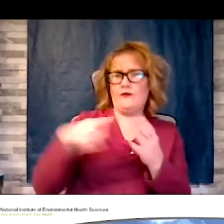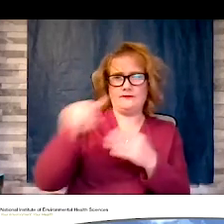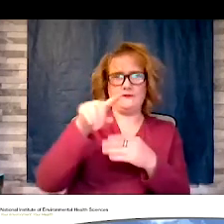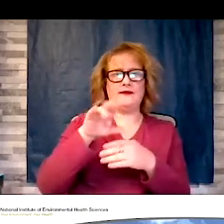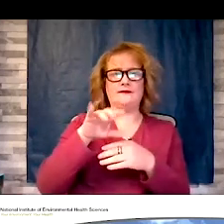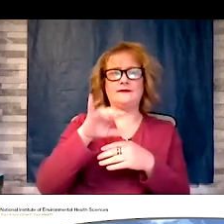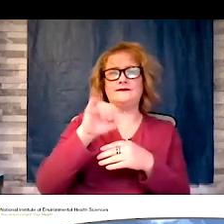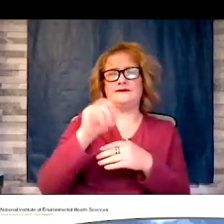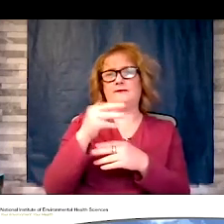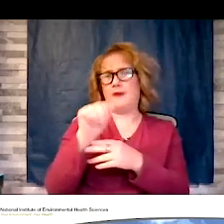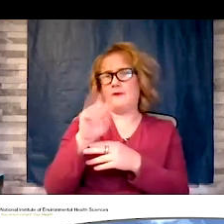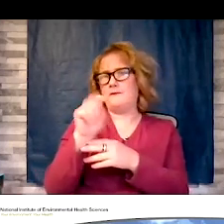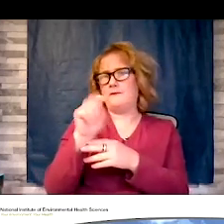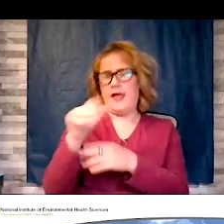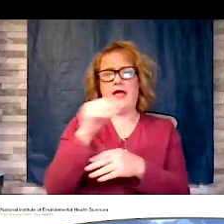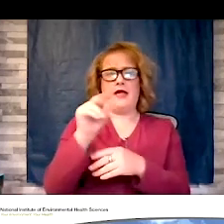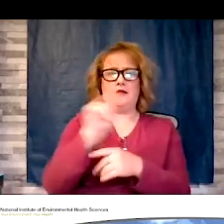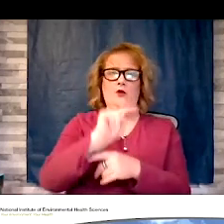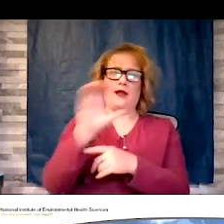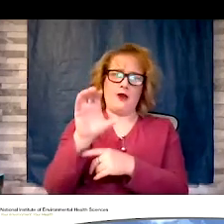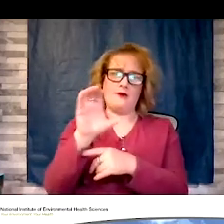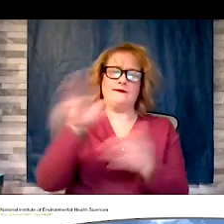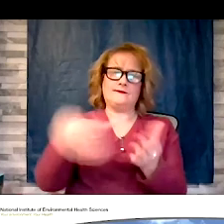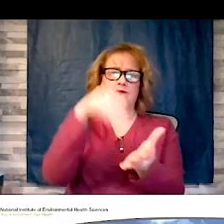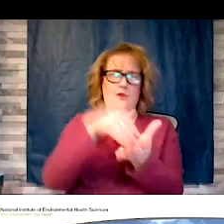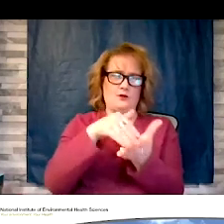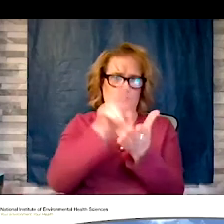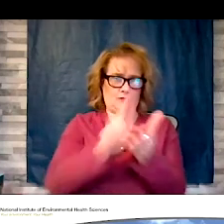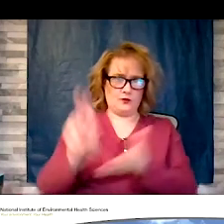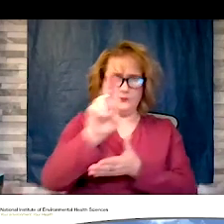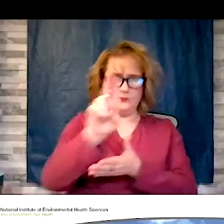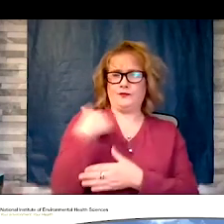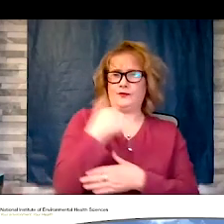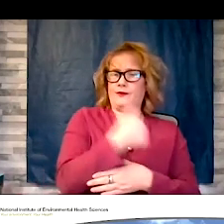sorority and north central Carolina University we are honored to have you with us this